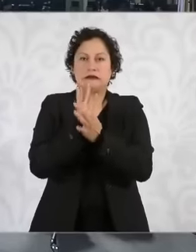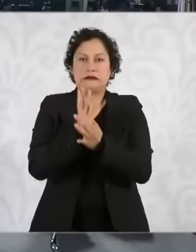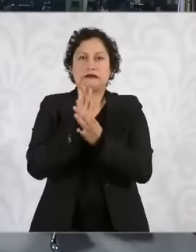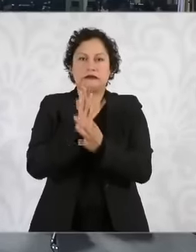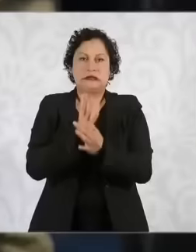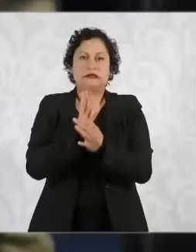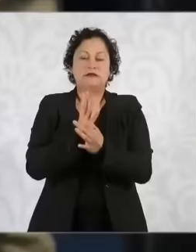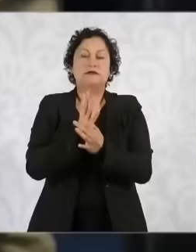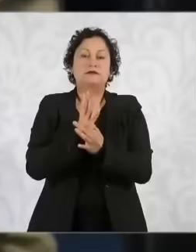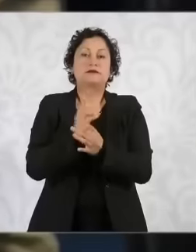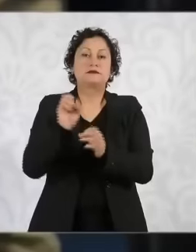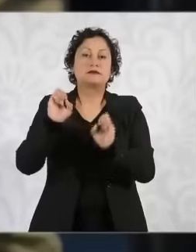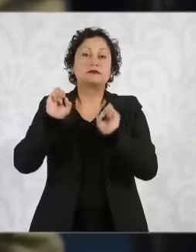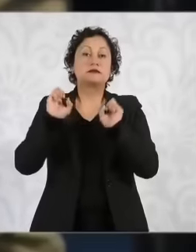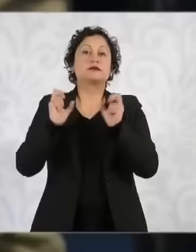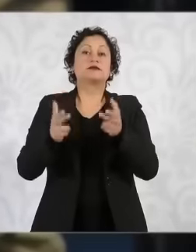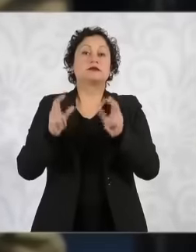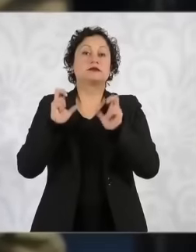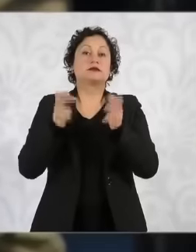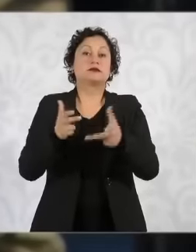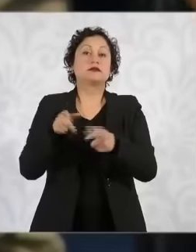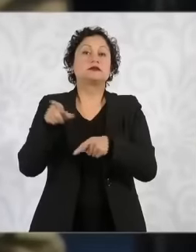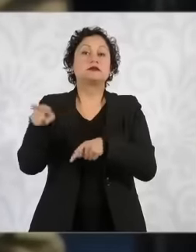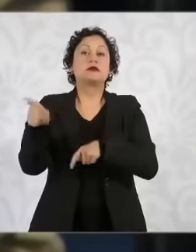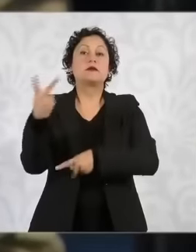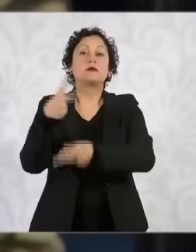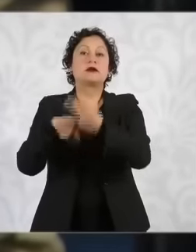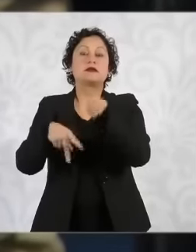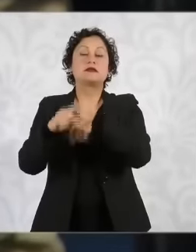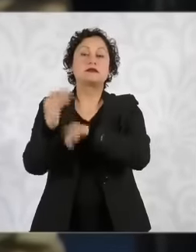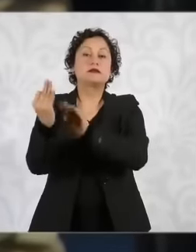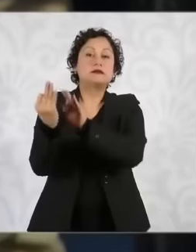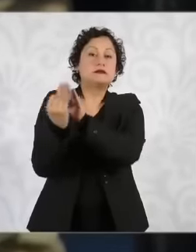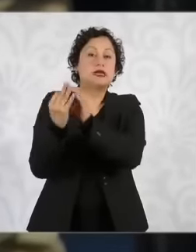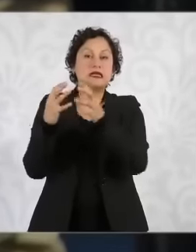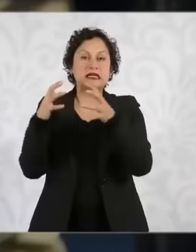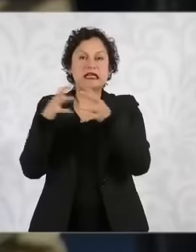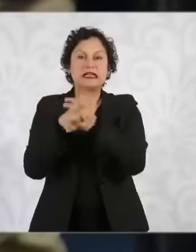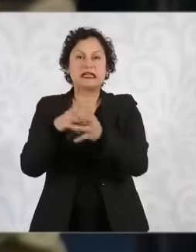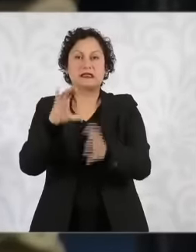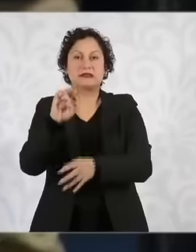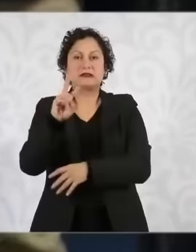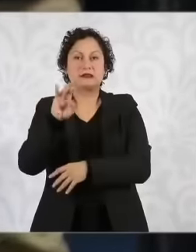what they call a civil war is on the horizon in Chiapas. What do you think about this?